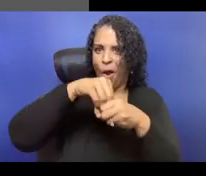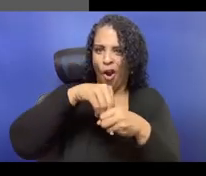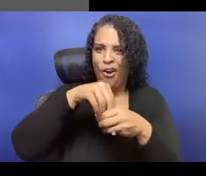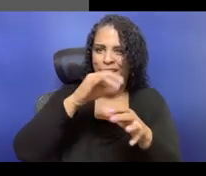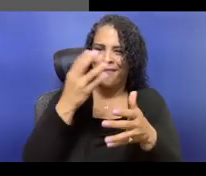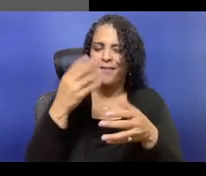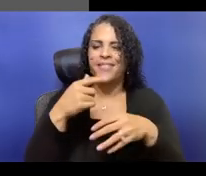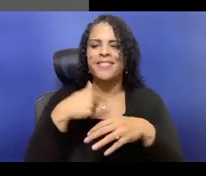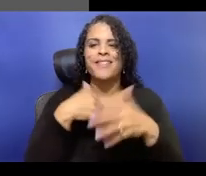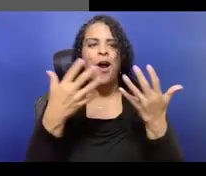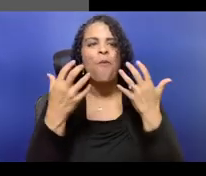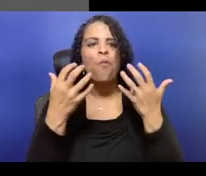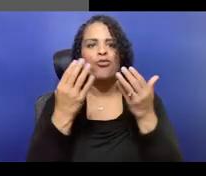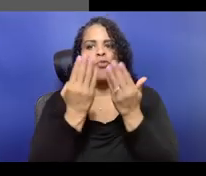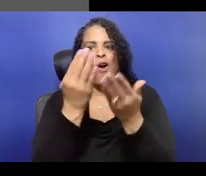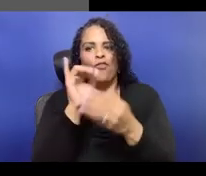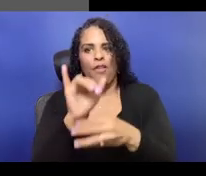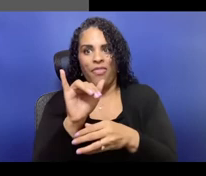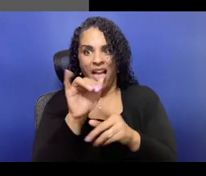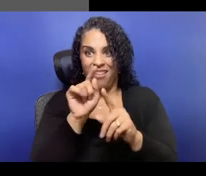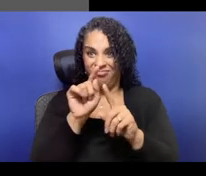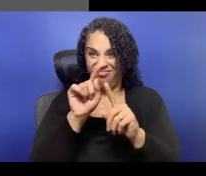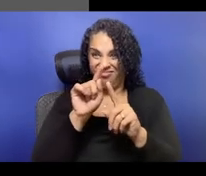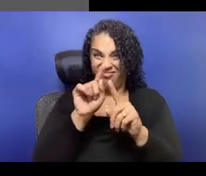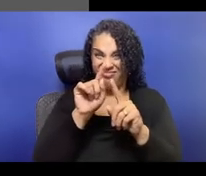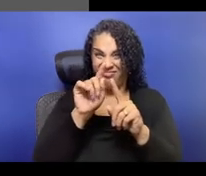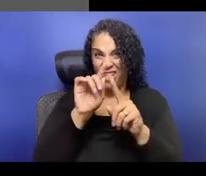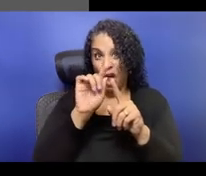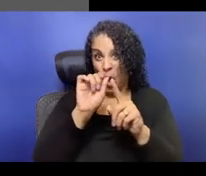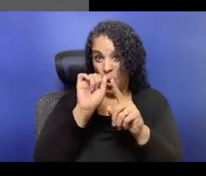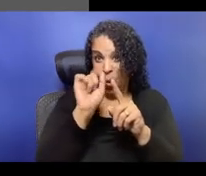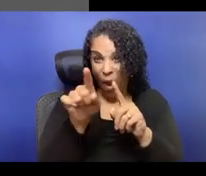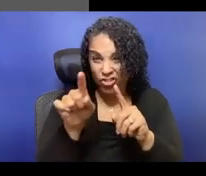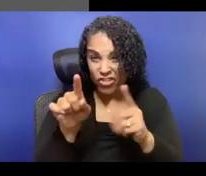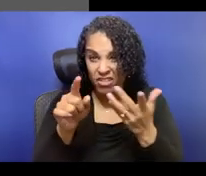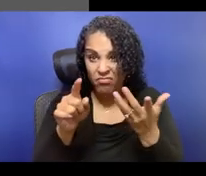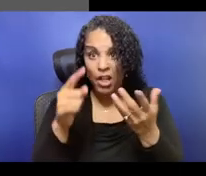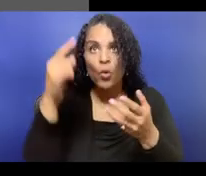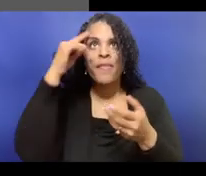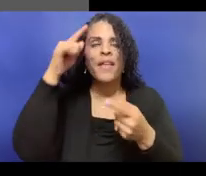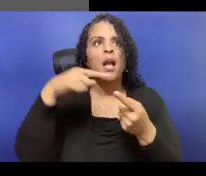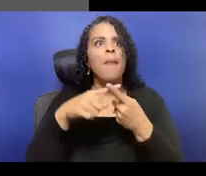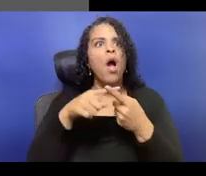is that they want folks to be more transparent and not hold as much as close to the vest.